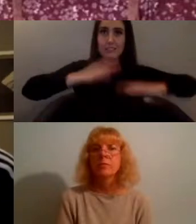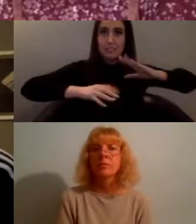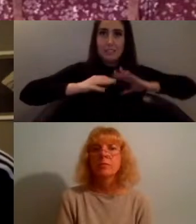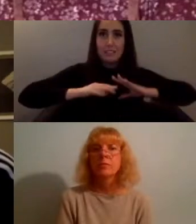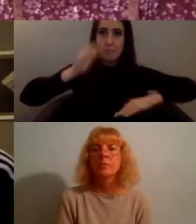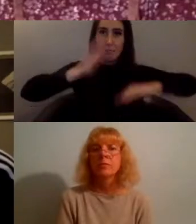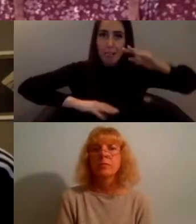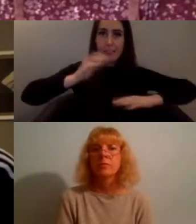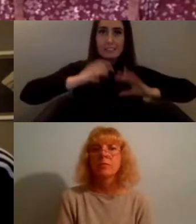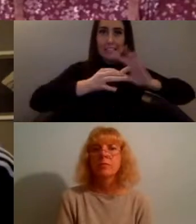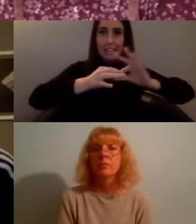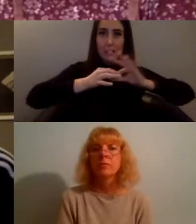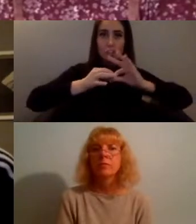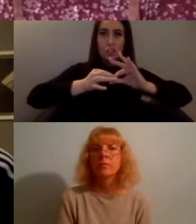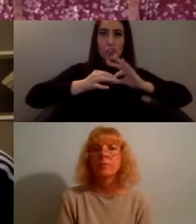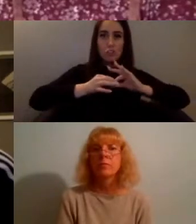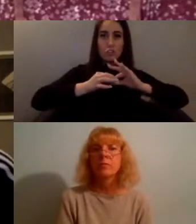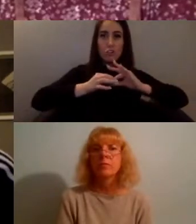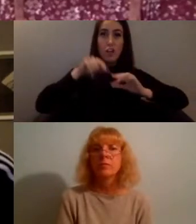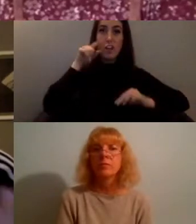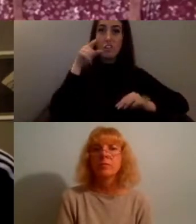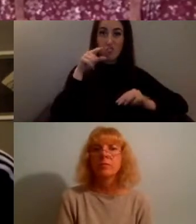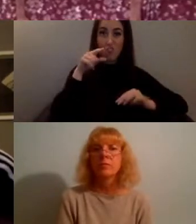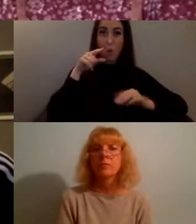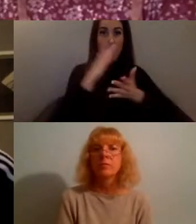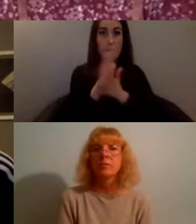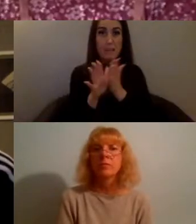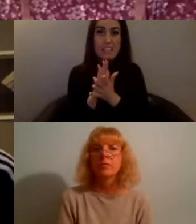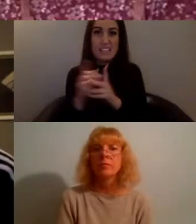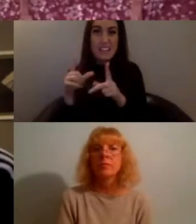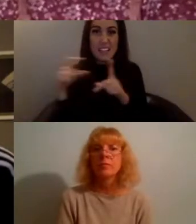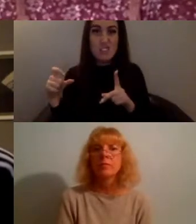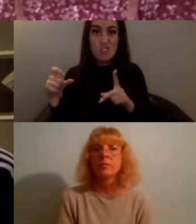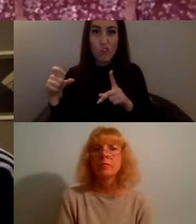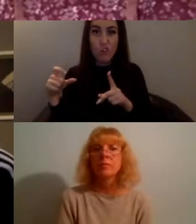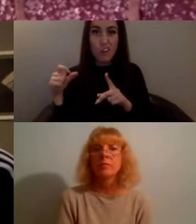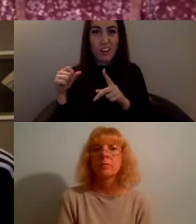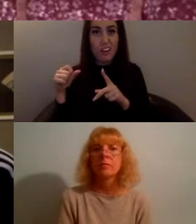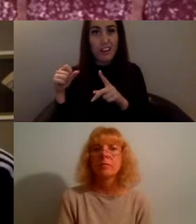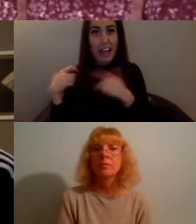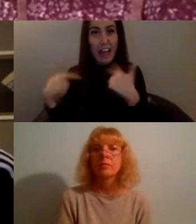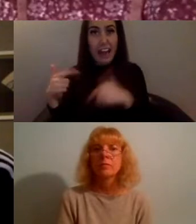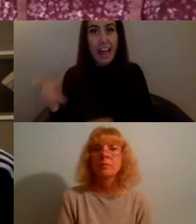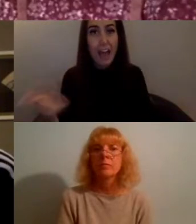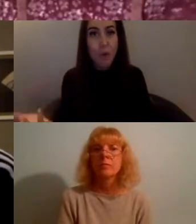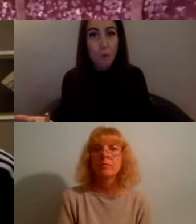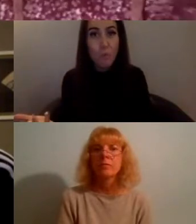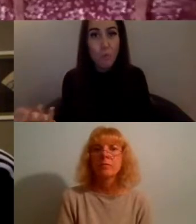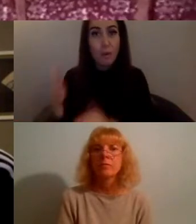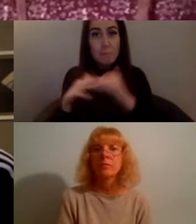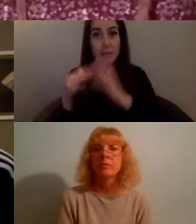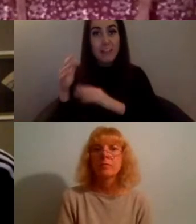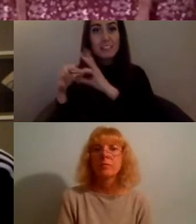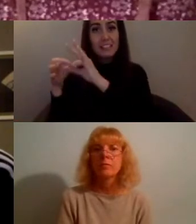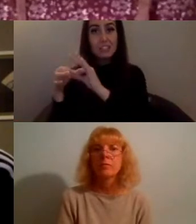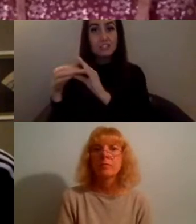have made things a lot more accessible and that's an amazing thing so I think the vision would